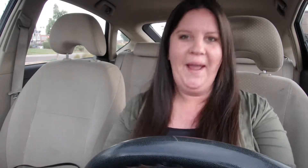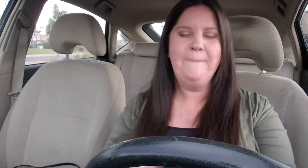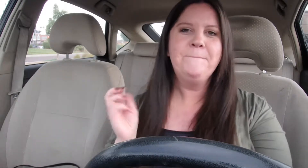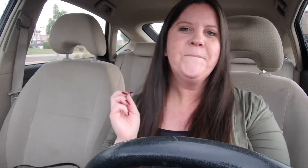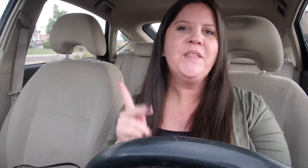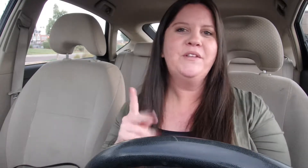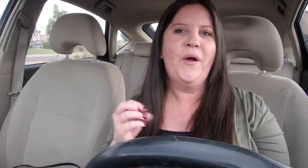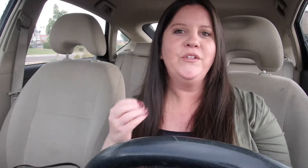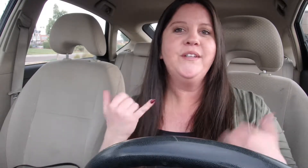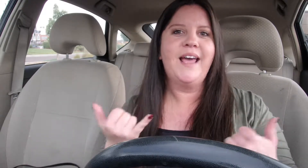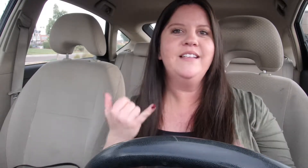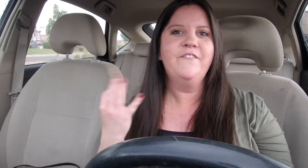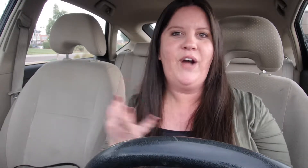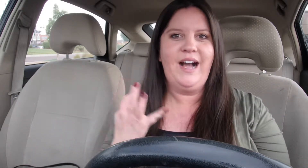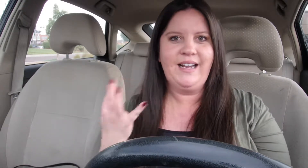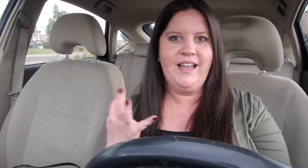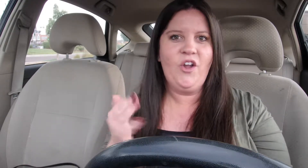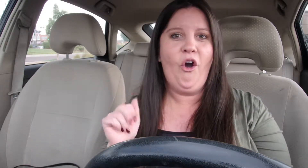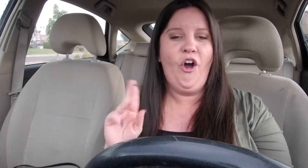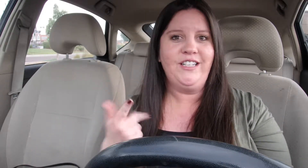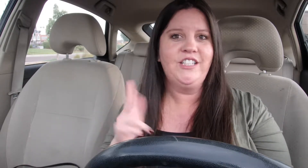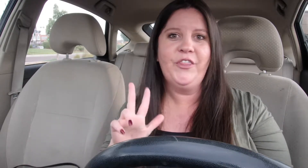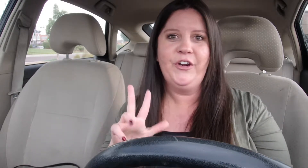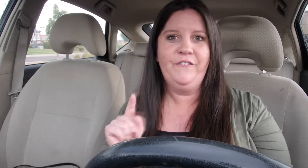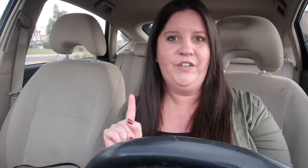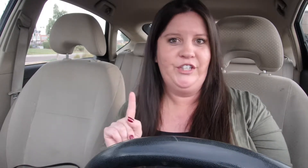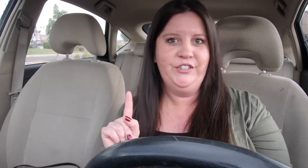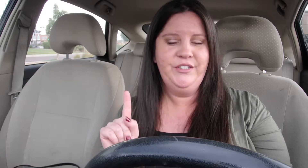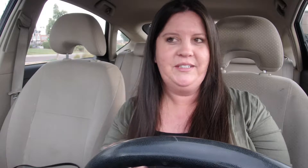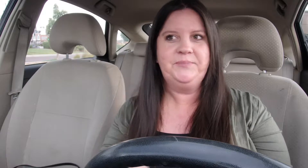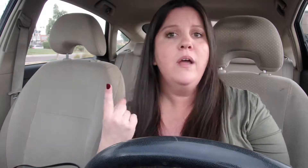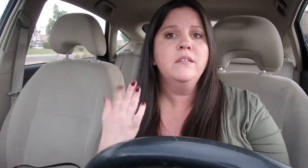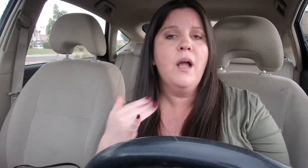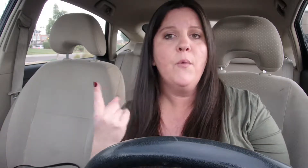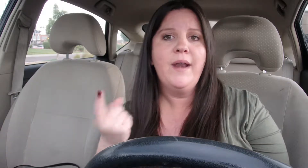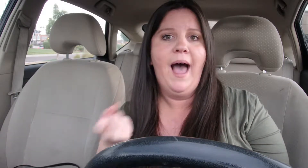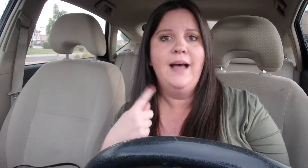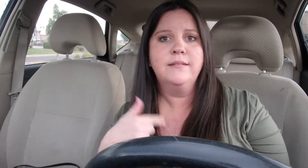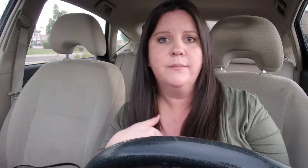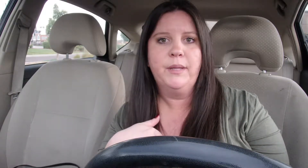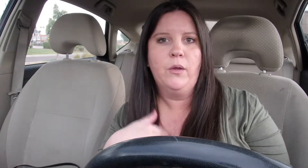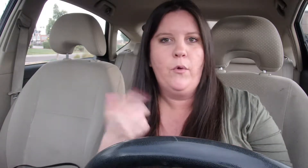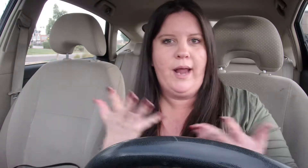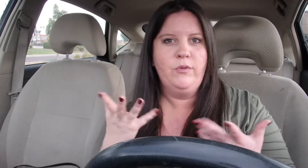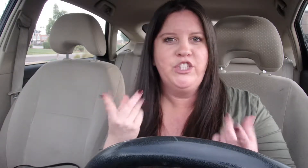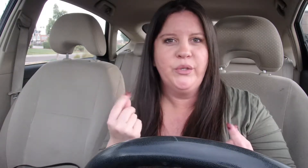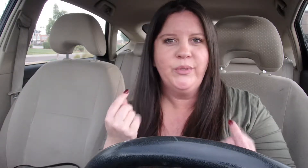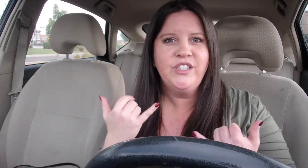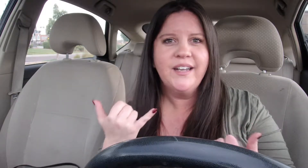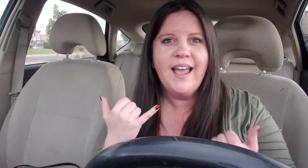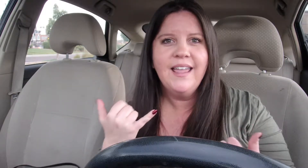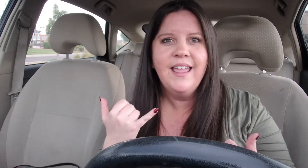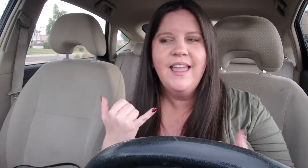Okay so today is Friday August the 31st Someone asked me what I was doing today